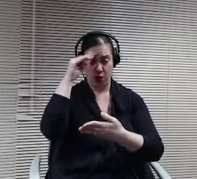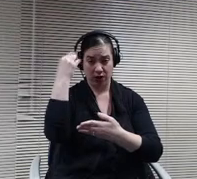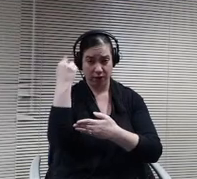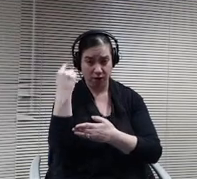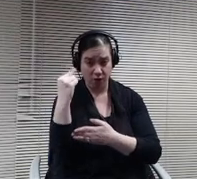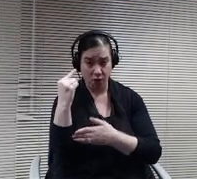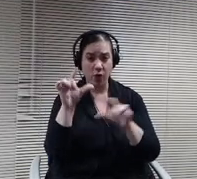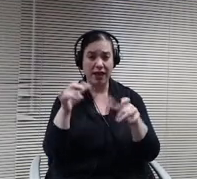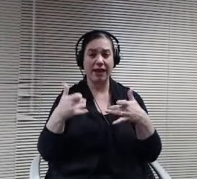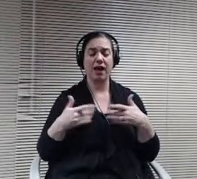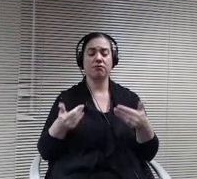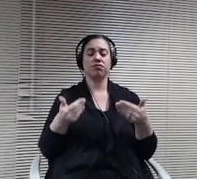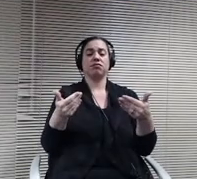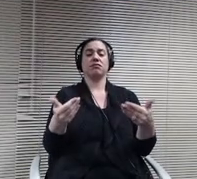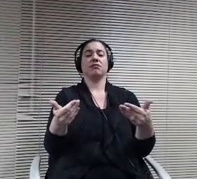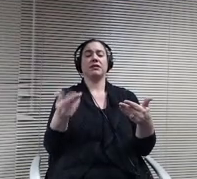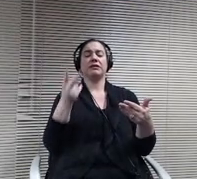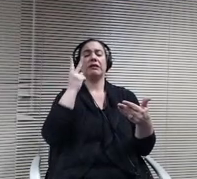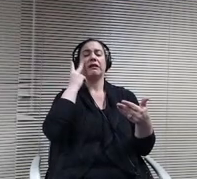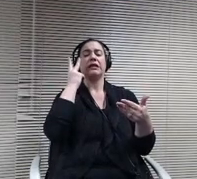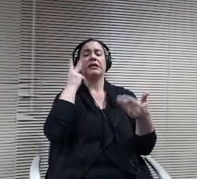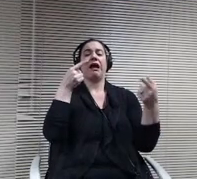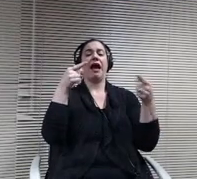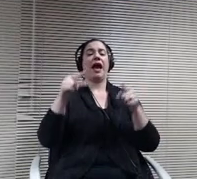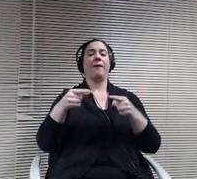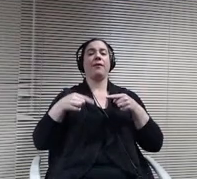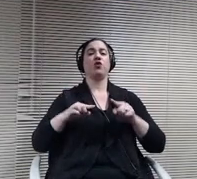whatever might have happened over the winter break, travel